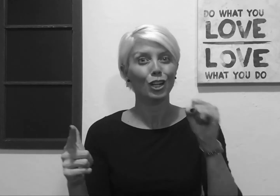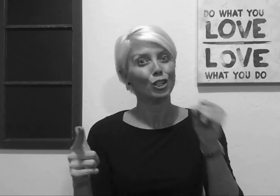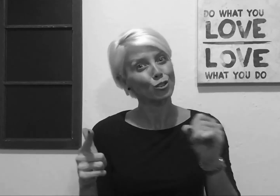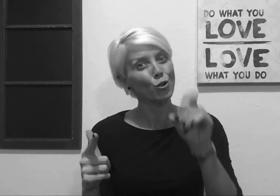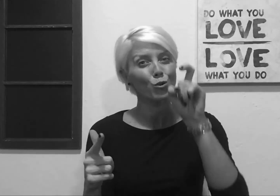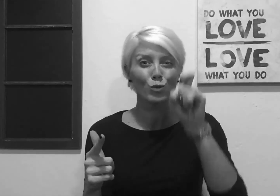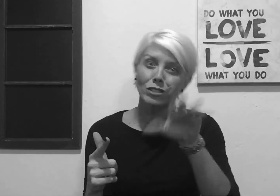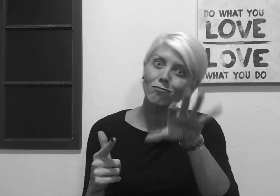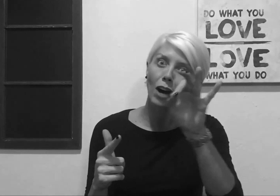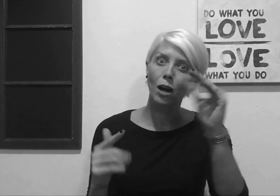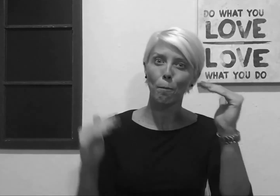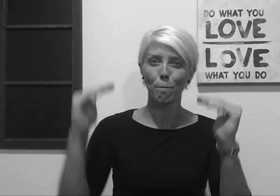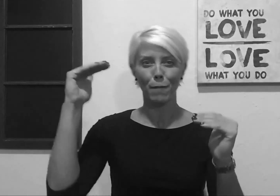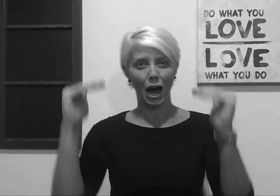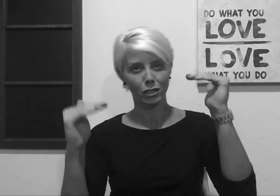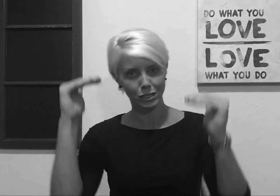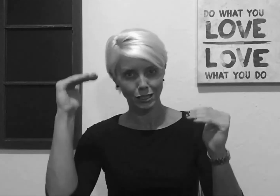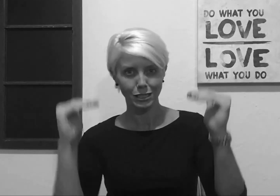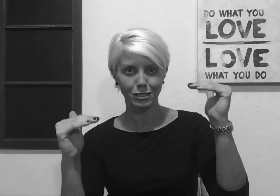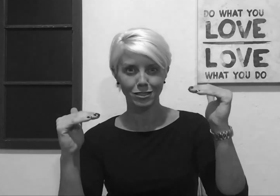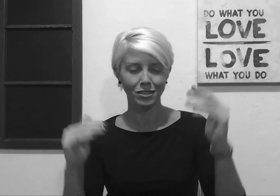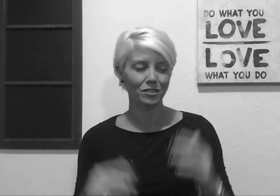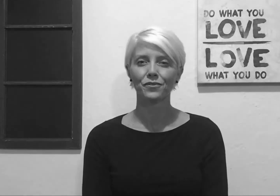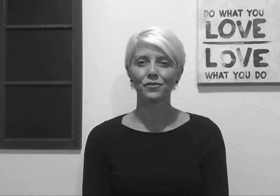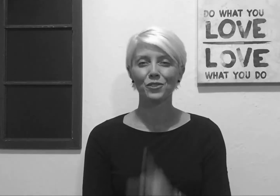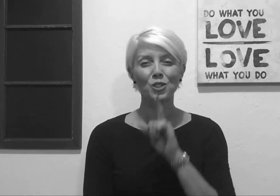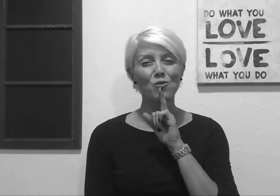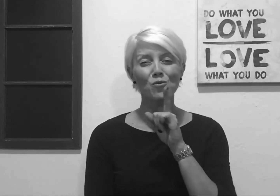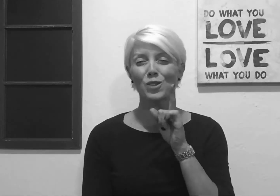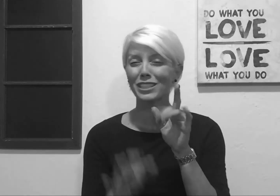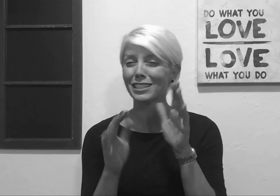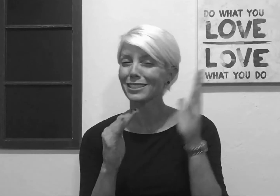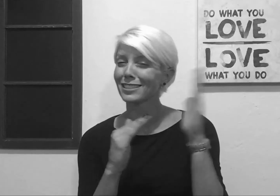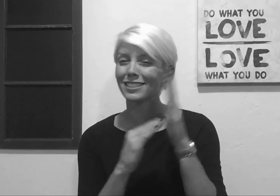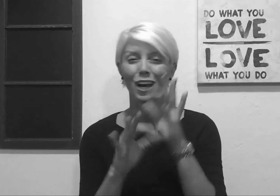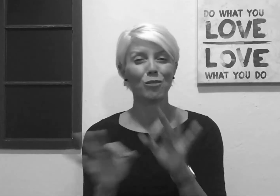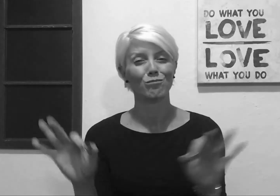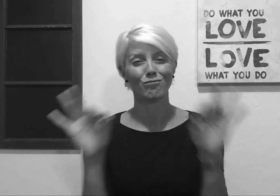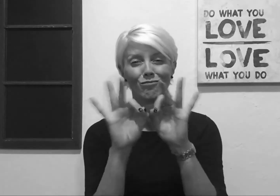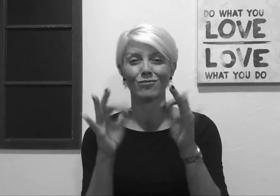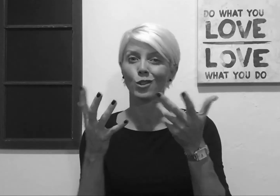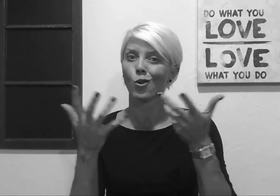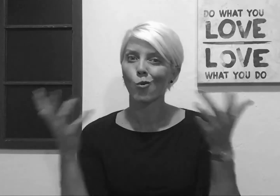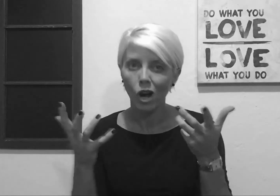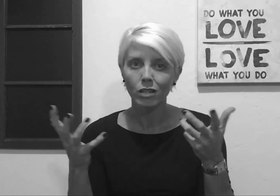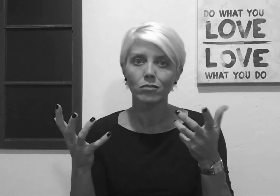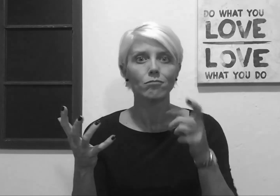so you need to find a balance. And really the most important thing